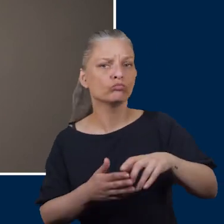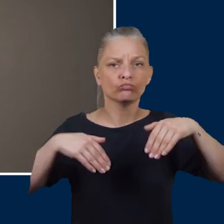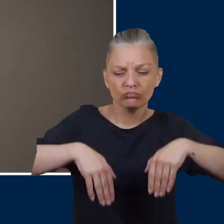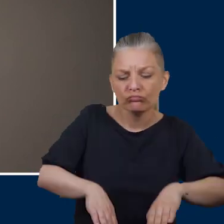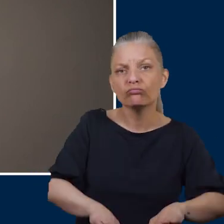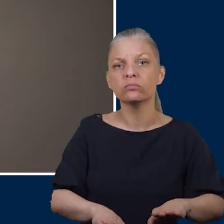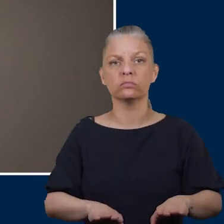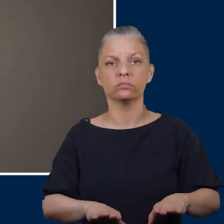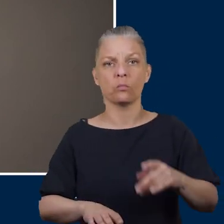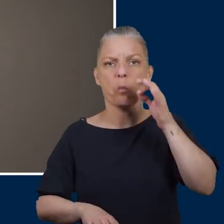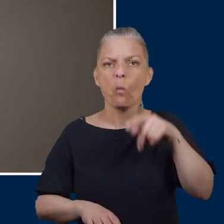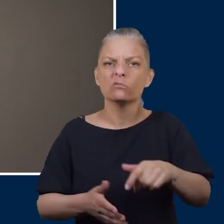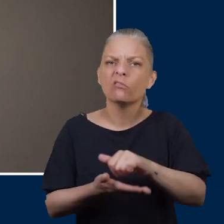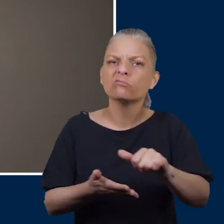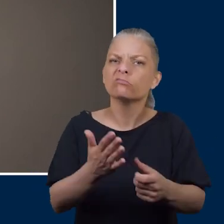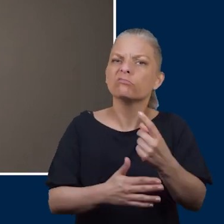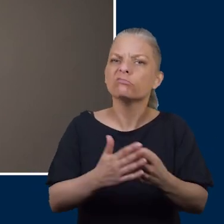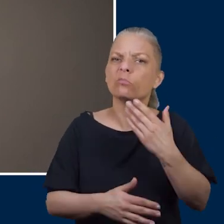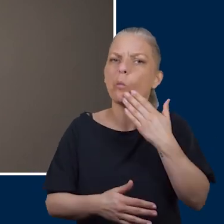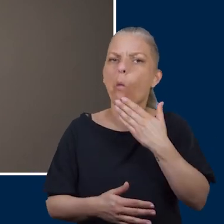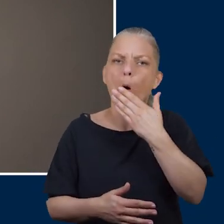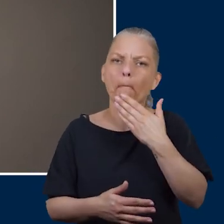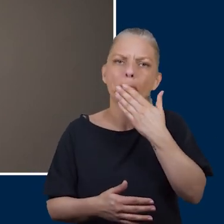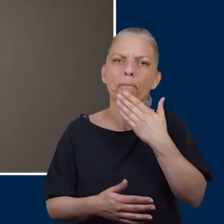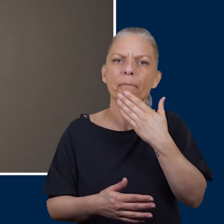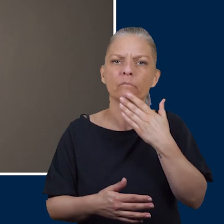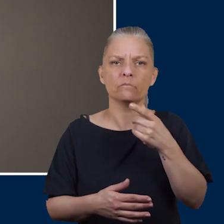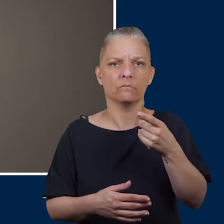the water quite often gets warmer and you might not be aware of it and could burn your